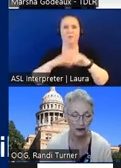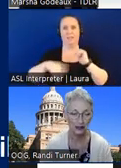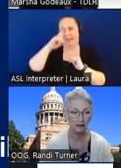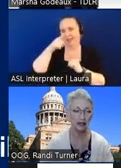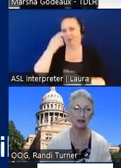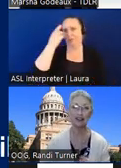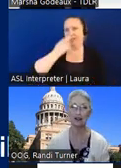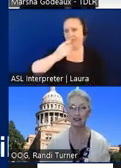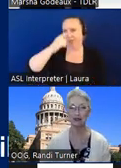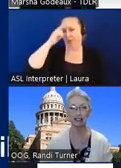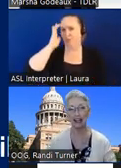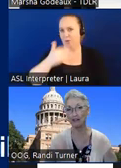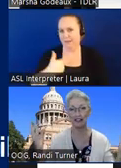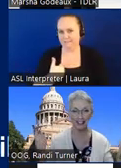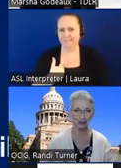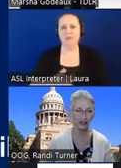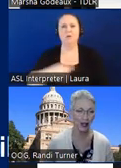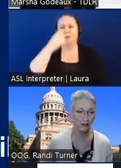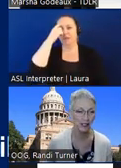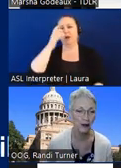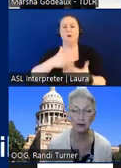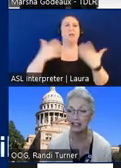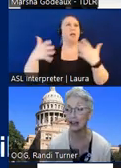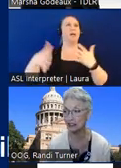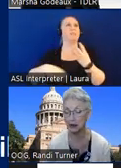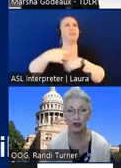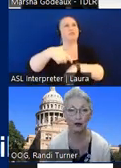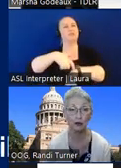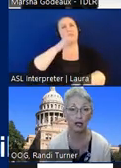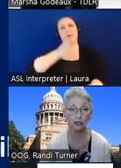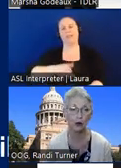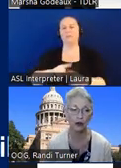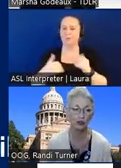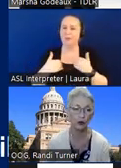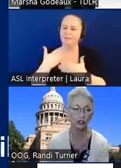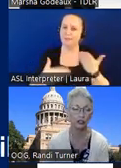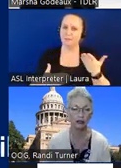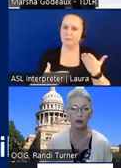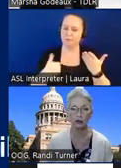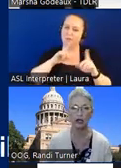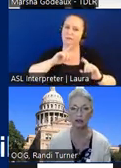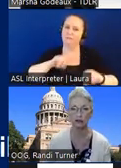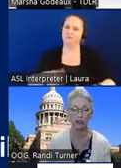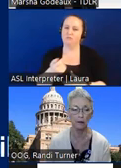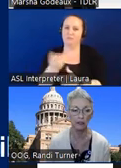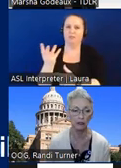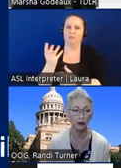were going to be we thought she was going to have all this extra time so we did have some though and we got to quite a few questions i think with a lot of different topics so